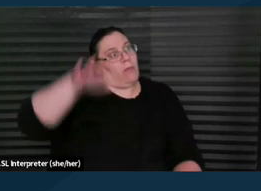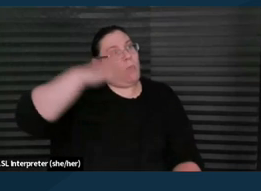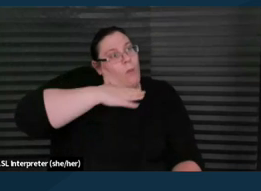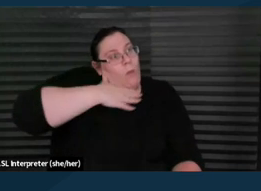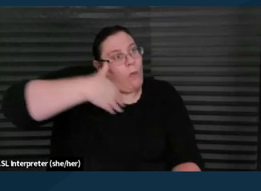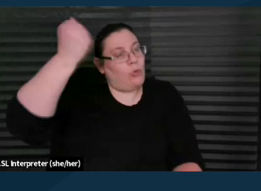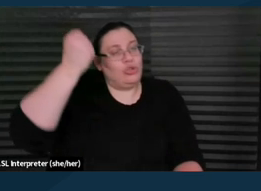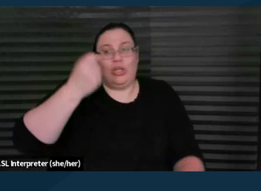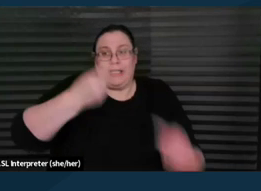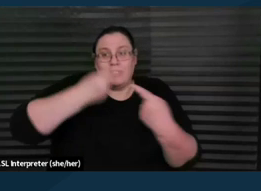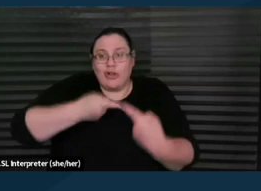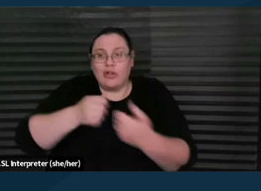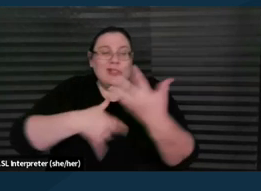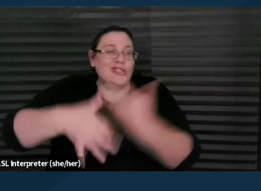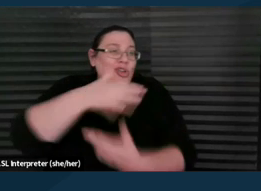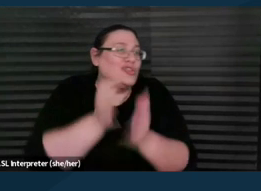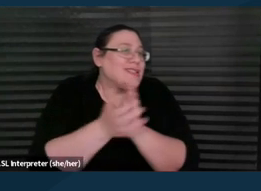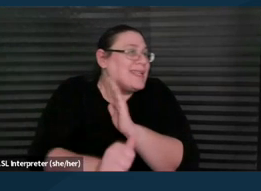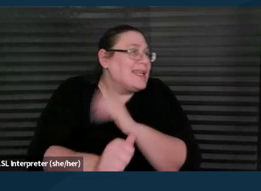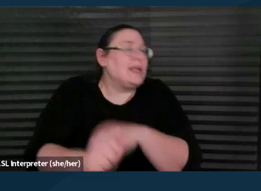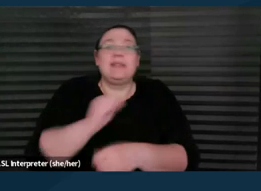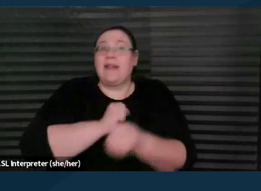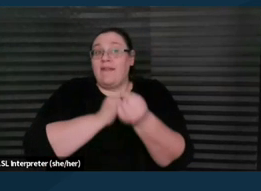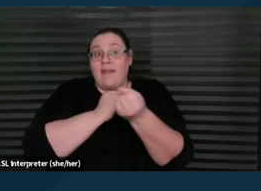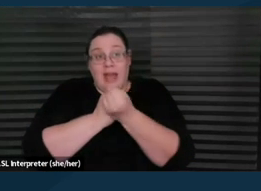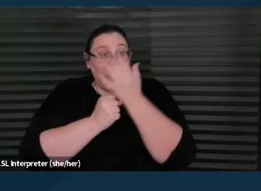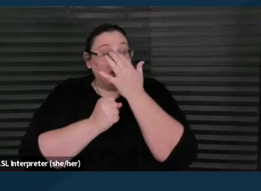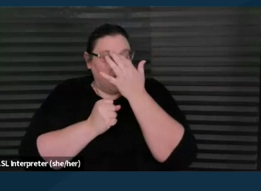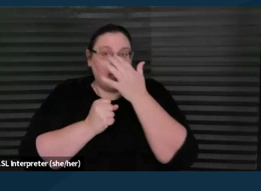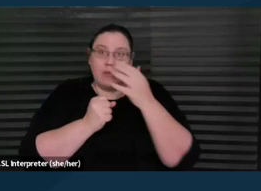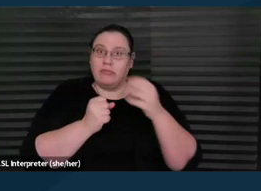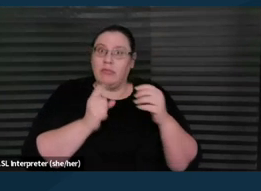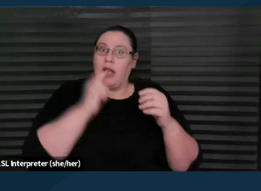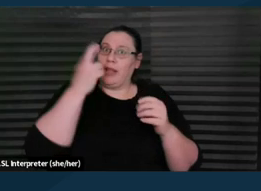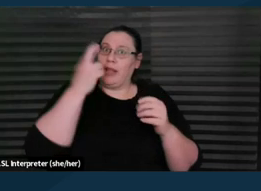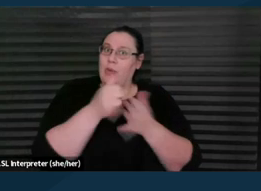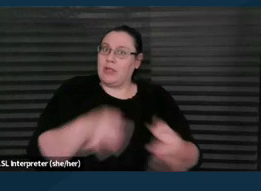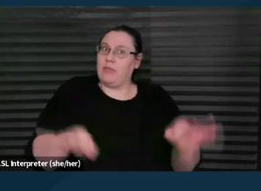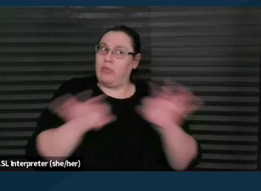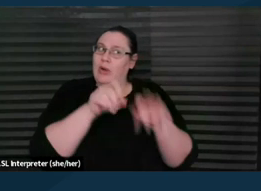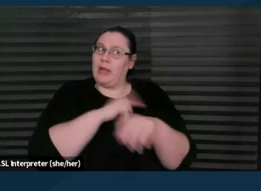with social skills and self-advocacy was that was an important area to ask for help for him with